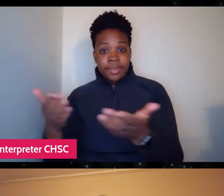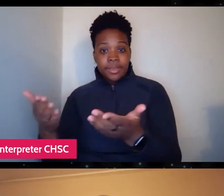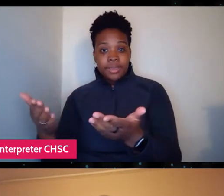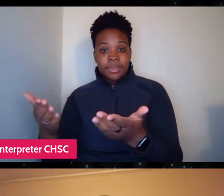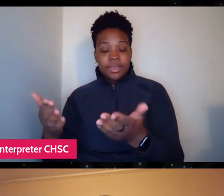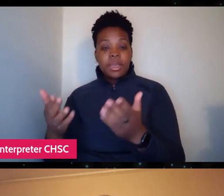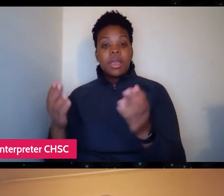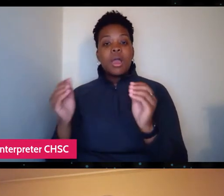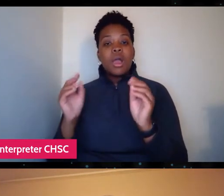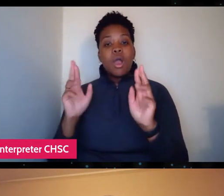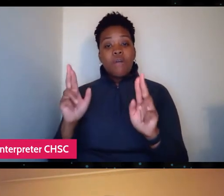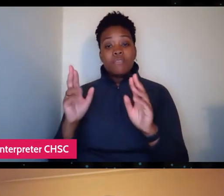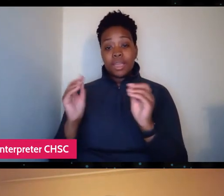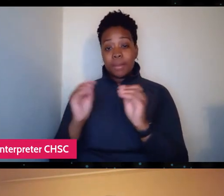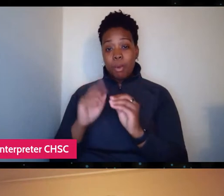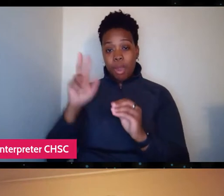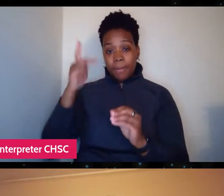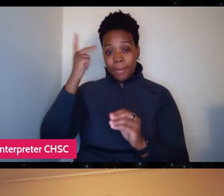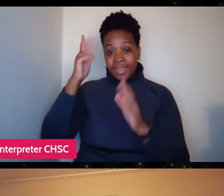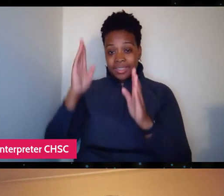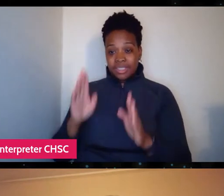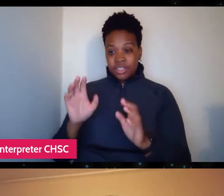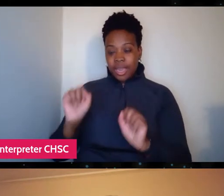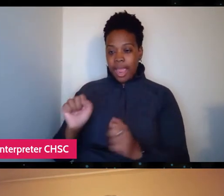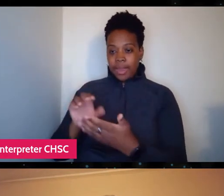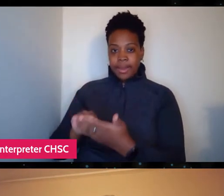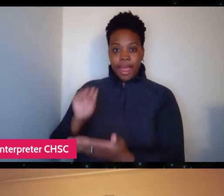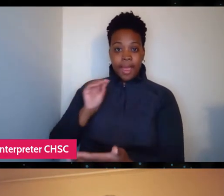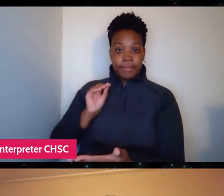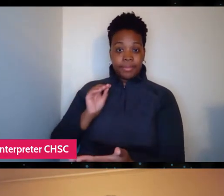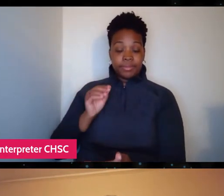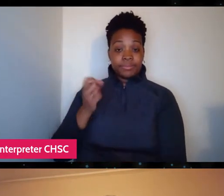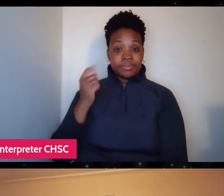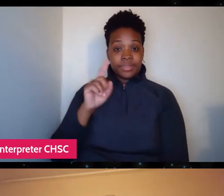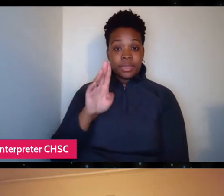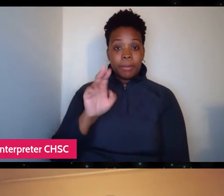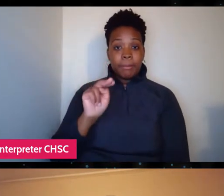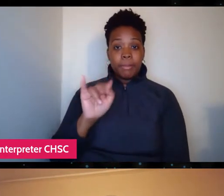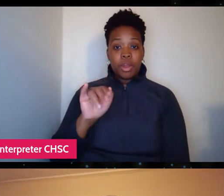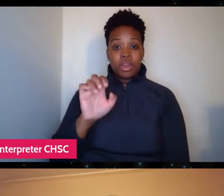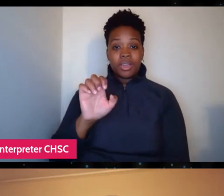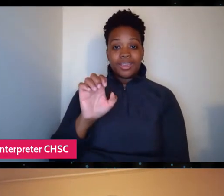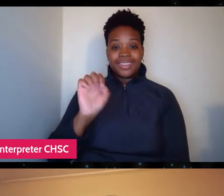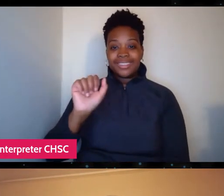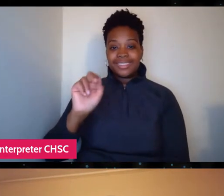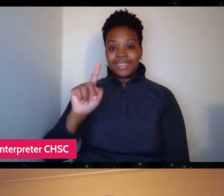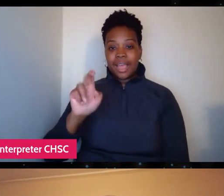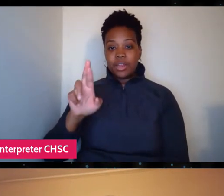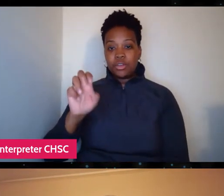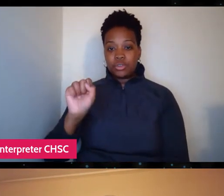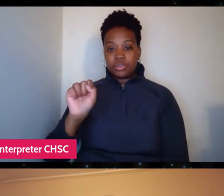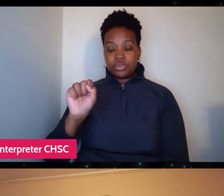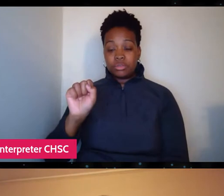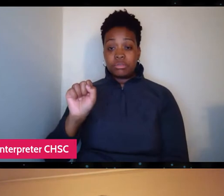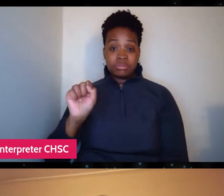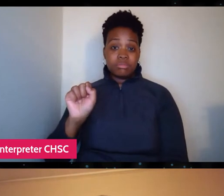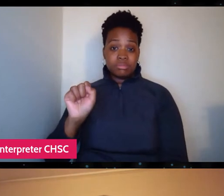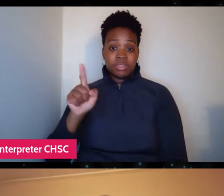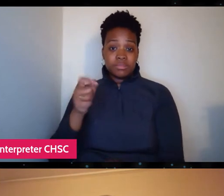out of this book, and maybe do the same. I mean, Bernie Sanders who's obviously a proponent of medicare for all, actually did an interview for us